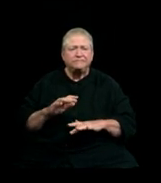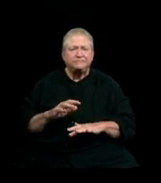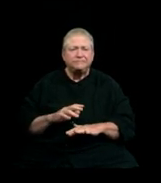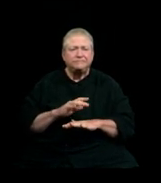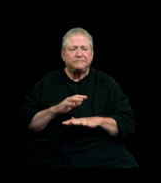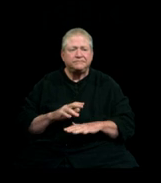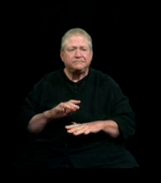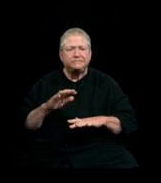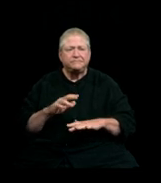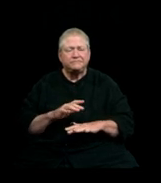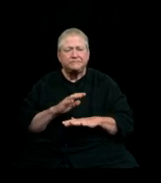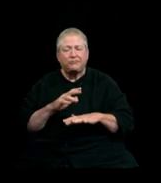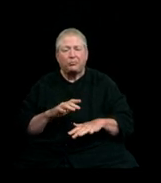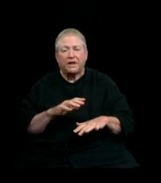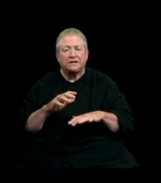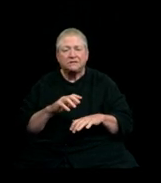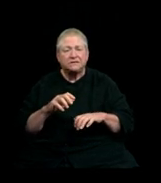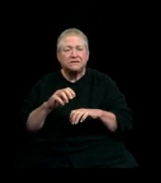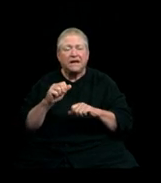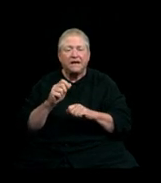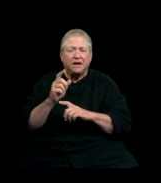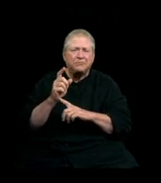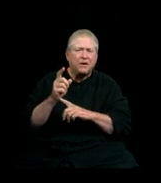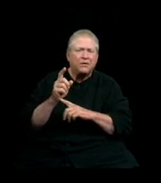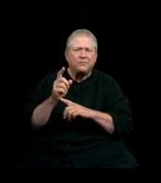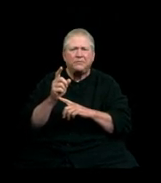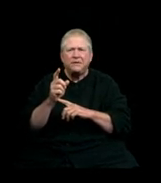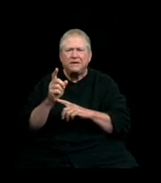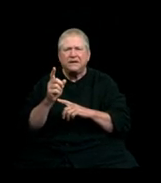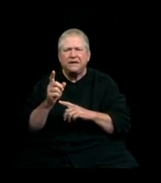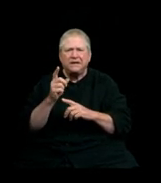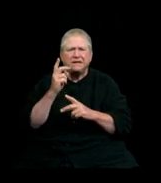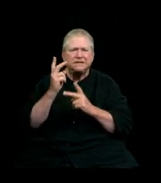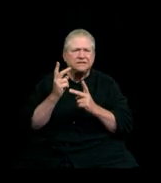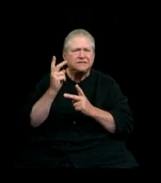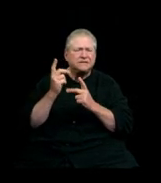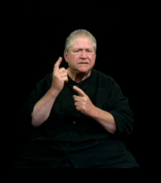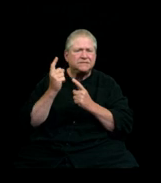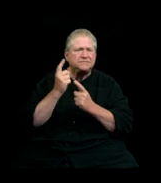Take your moment to join the dance